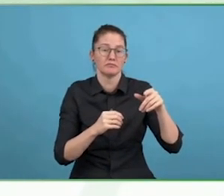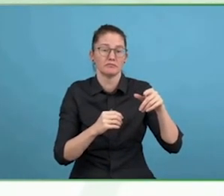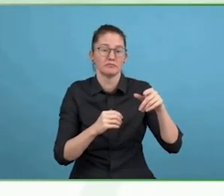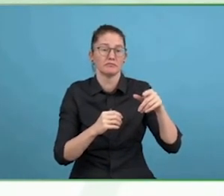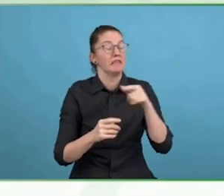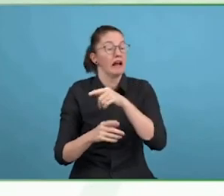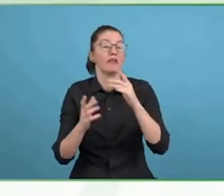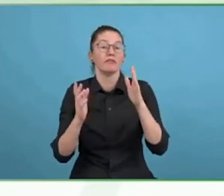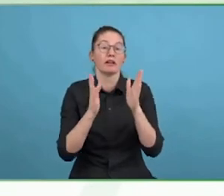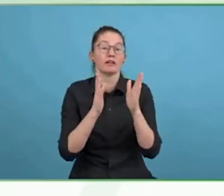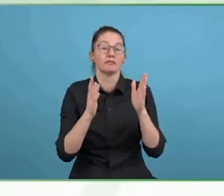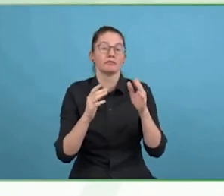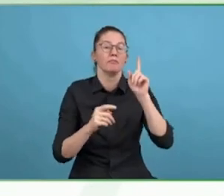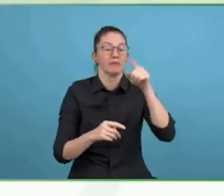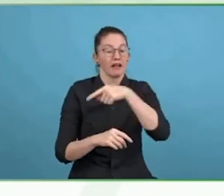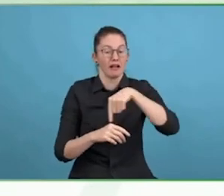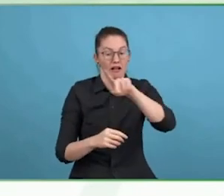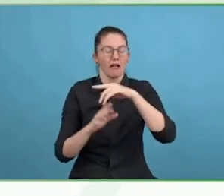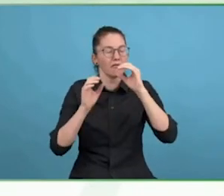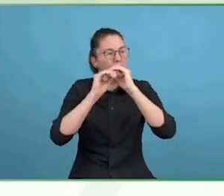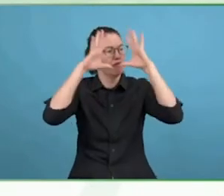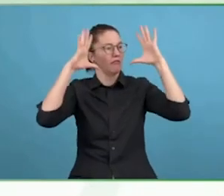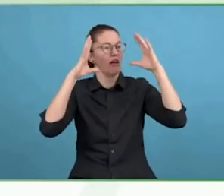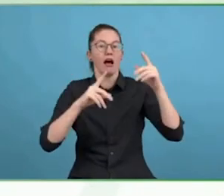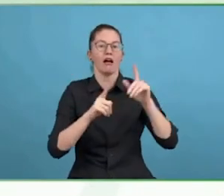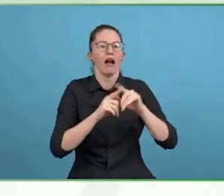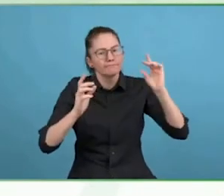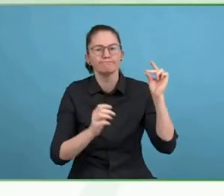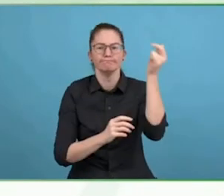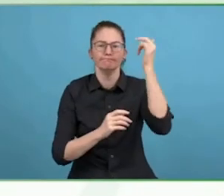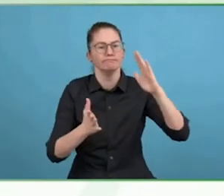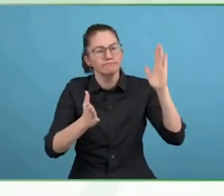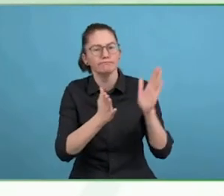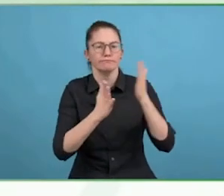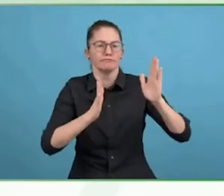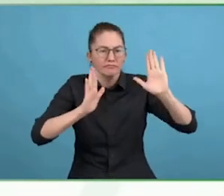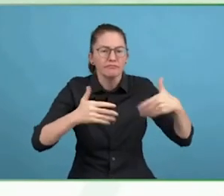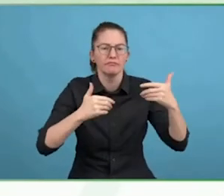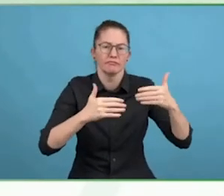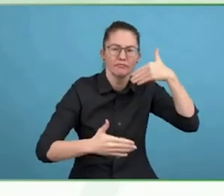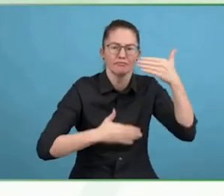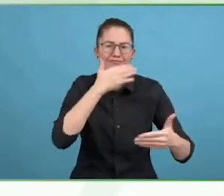encourage, and can someone's -- sometimes step in as well, and discuss things with us.